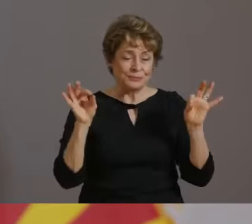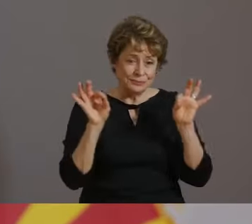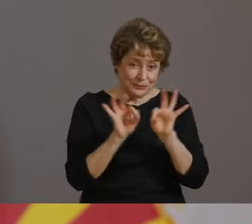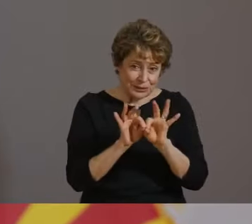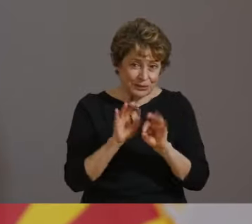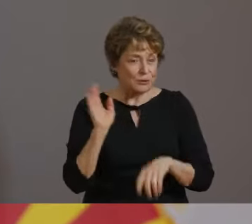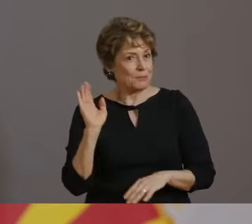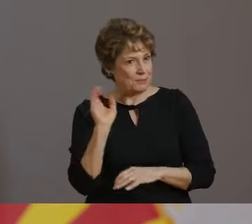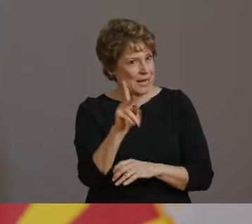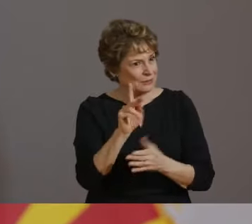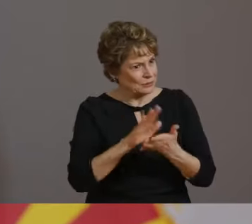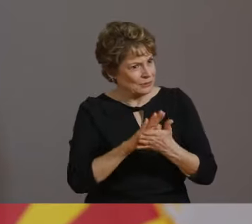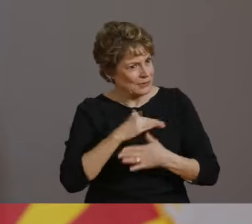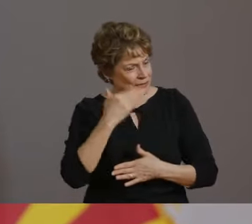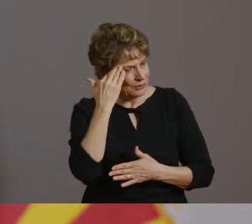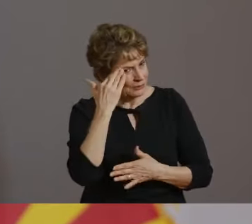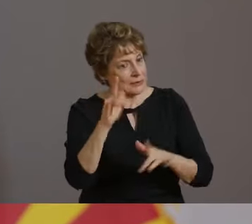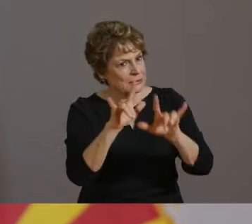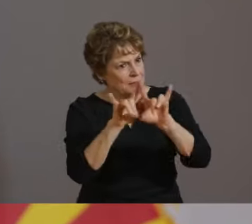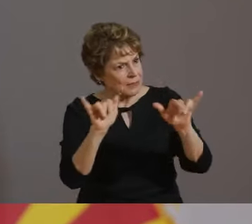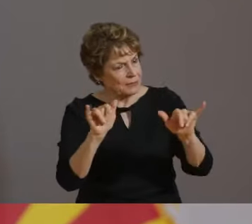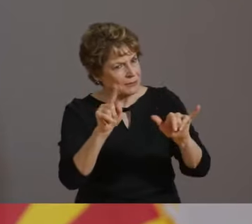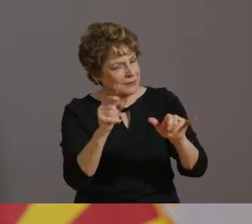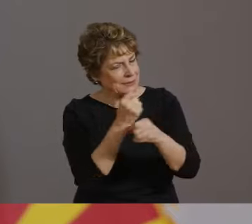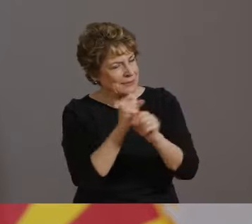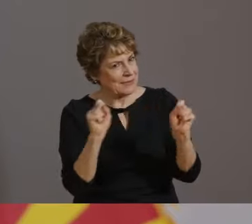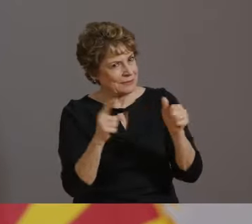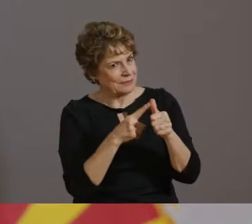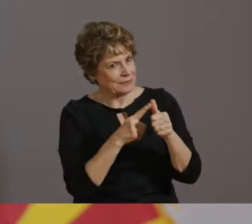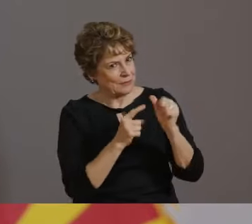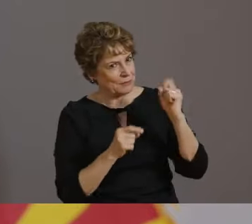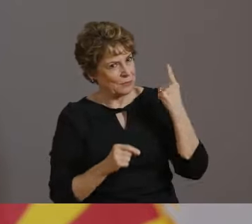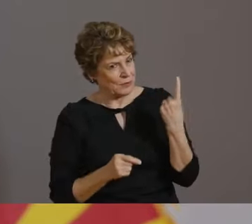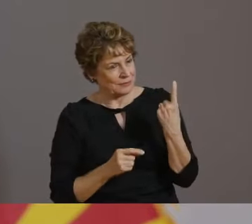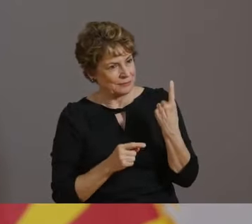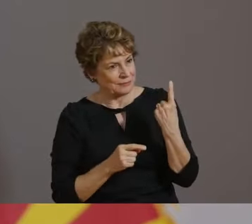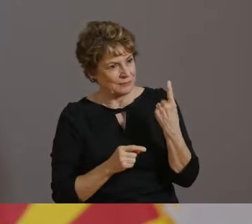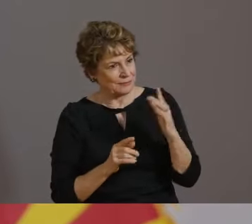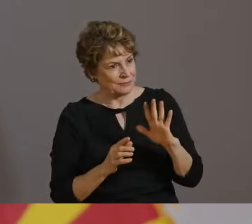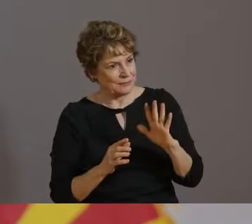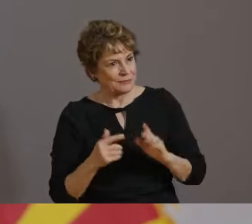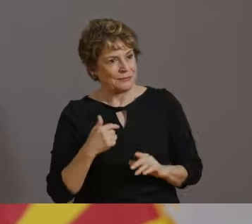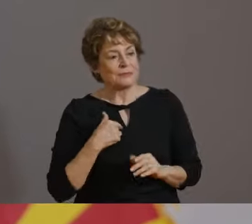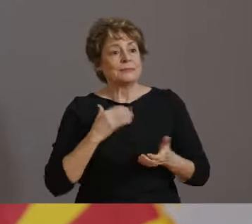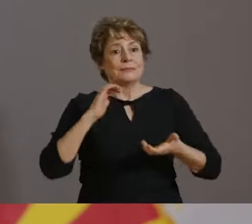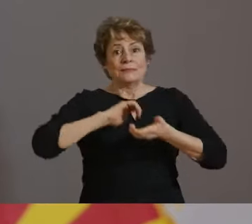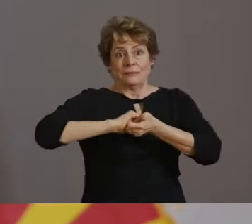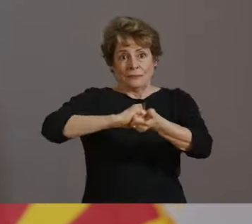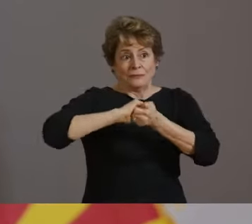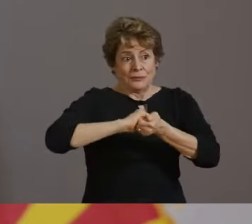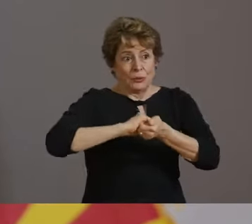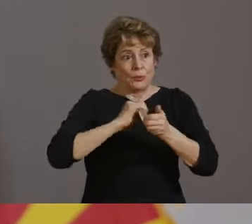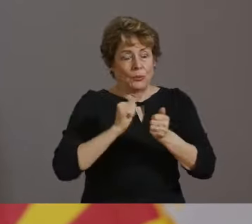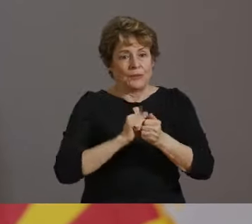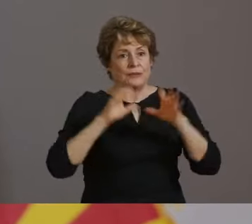FAMILIES, AND THEIR TEACHERS. WORKING COLLABORATIVELY WITH SUPERINTENDENT OF PUBLIC INSTRUCTION KATHY HOFFMAN AND HER